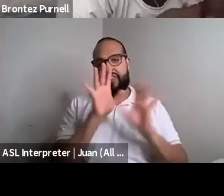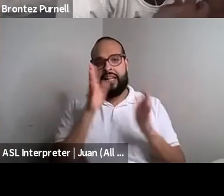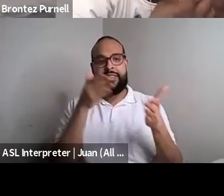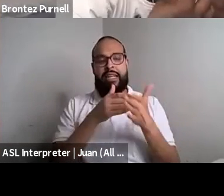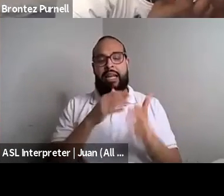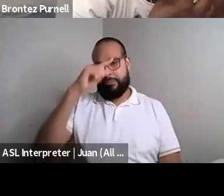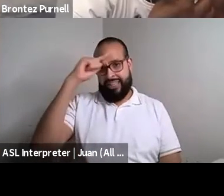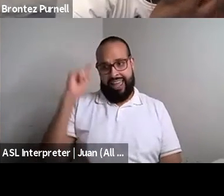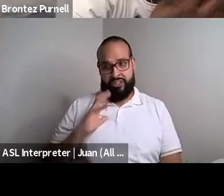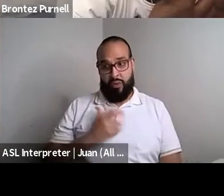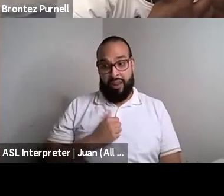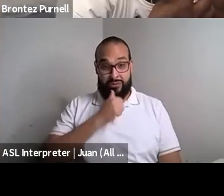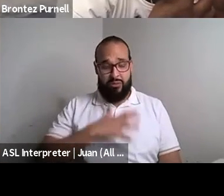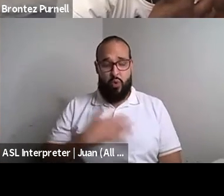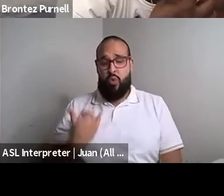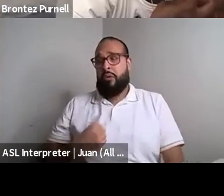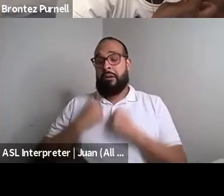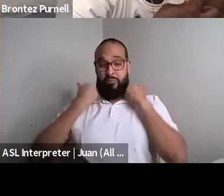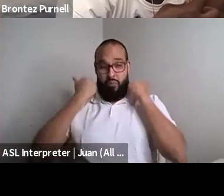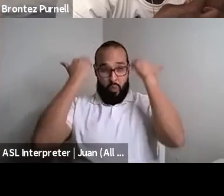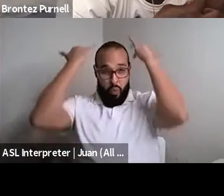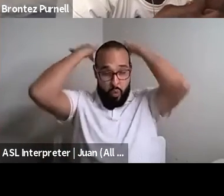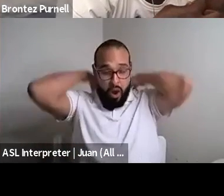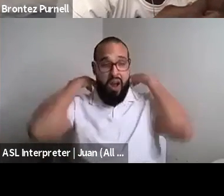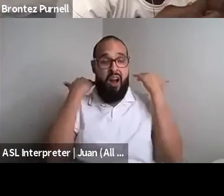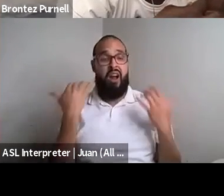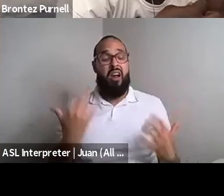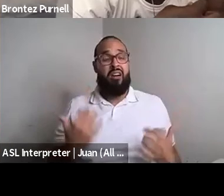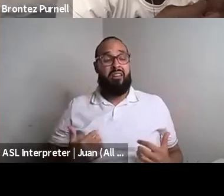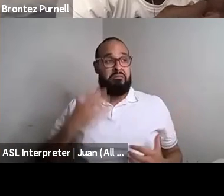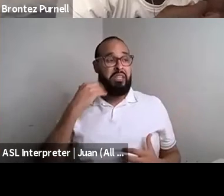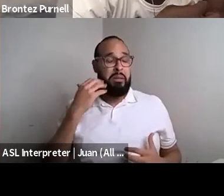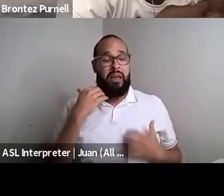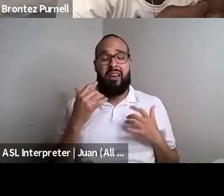Kenyon Farrow (he/him/his): It's a lot to be living through at one, you know, right now.